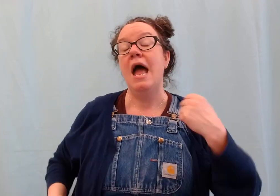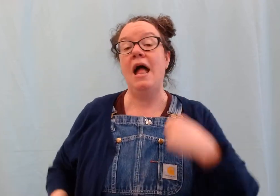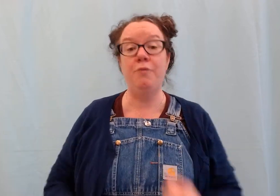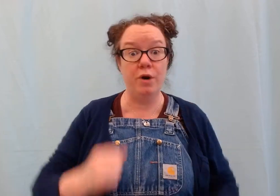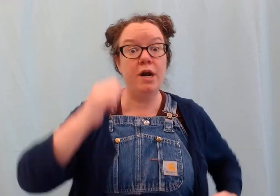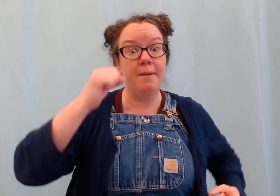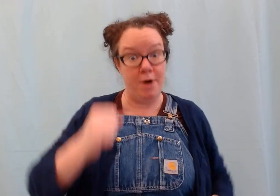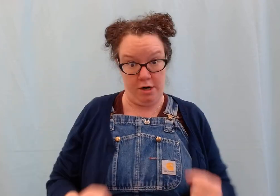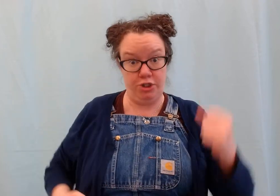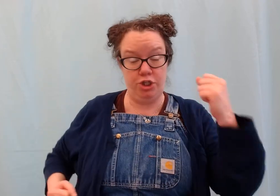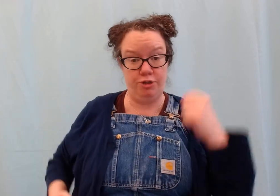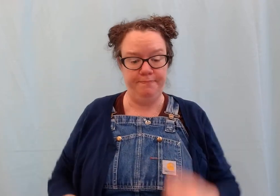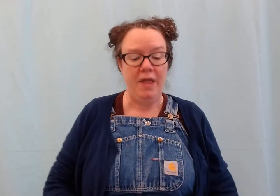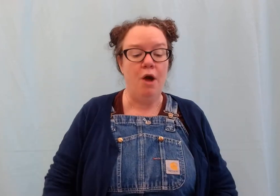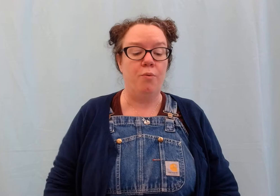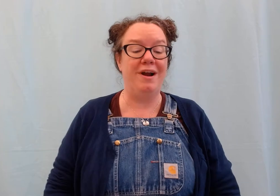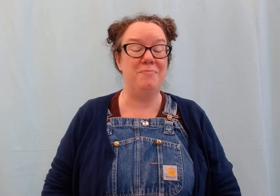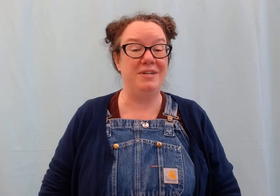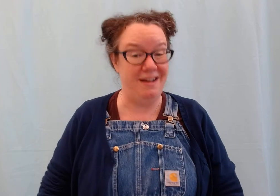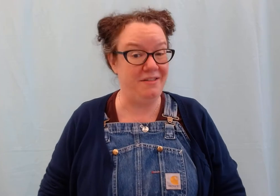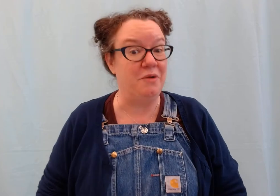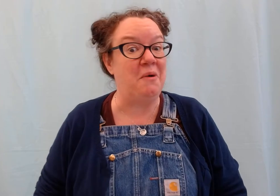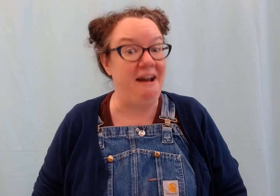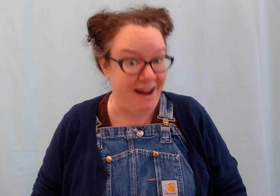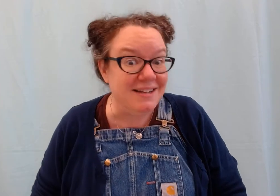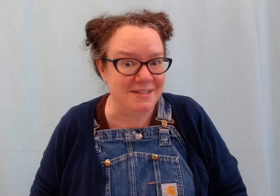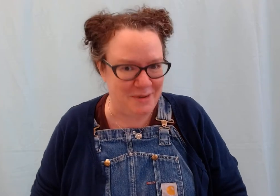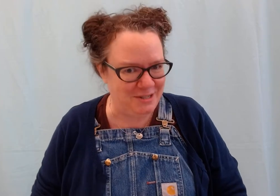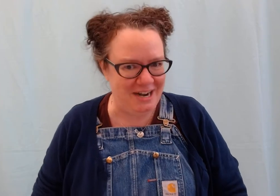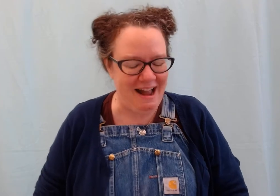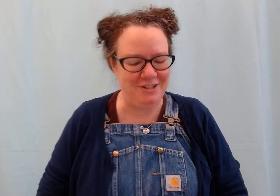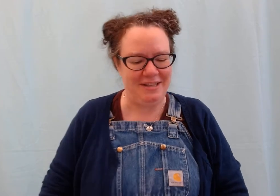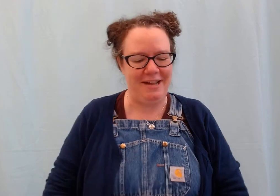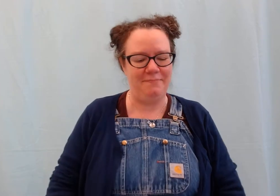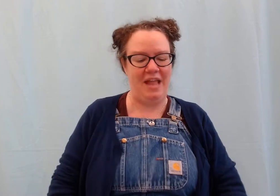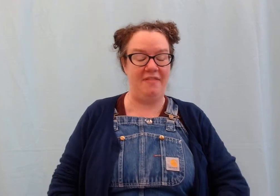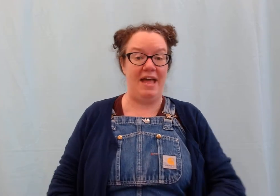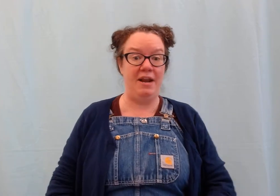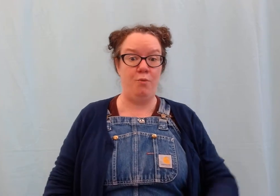and we're gonna march. We're gonna pretend that we're ants marching actually. And then we're